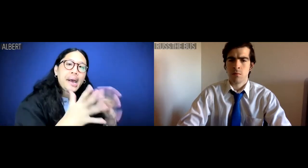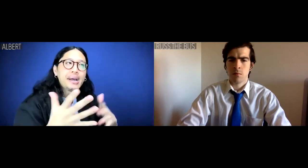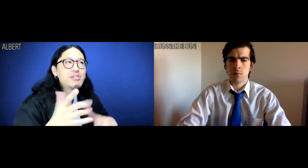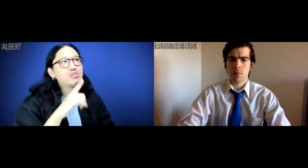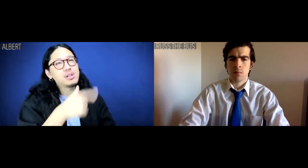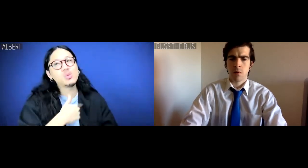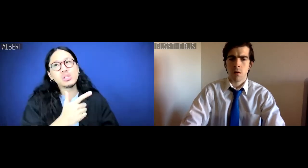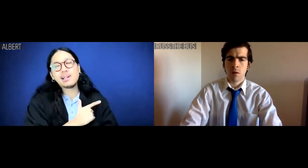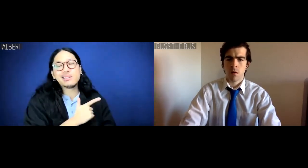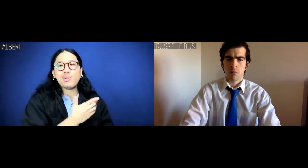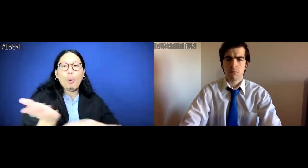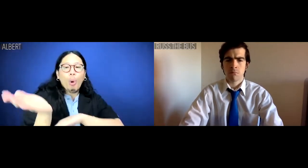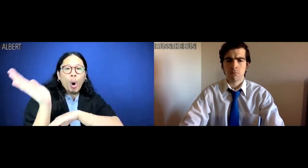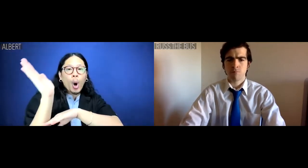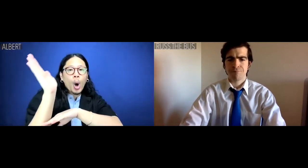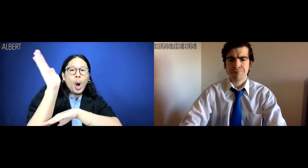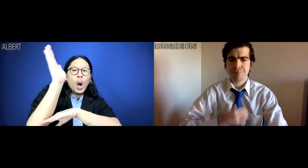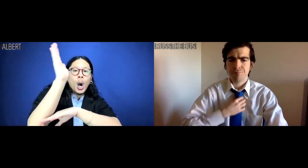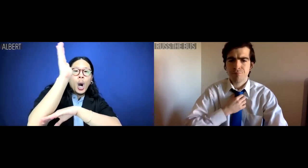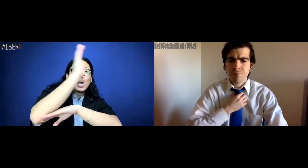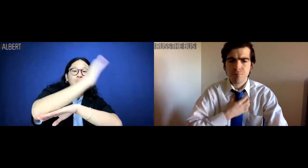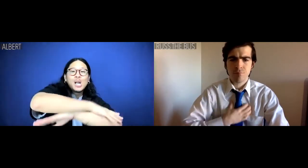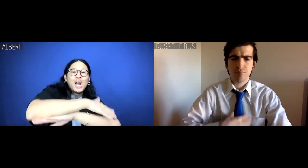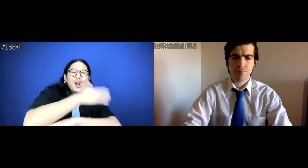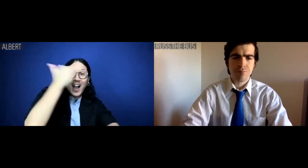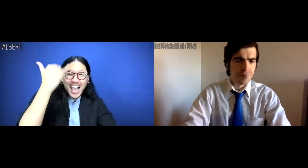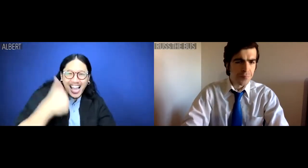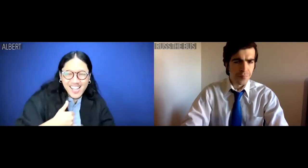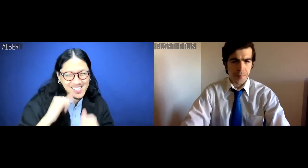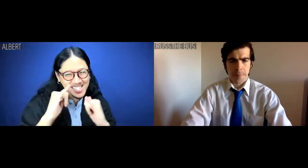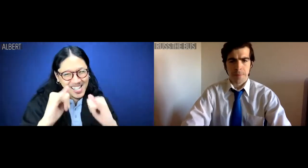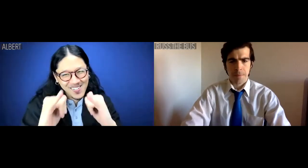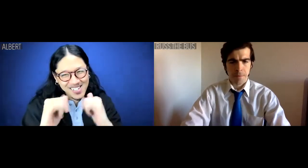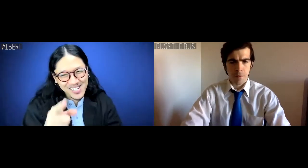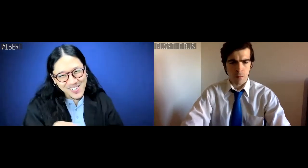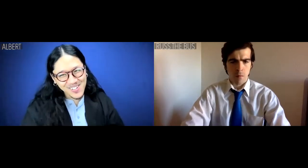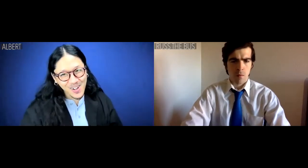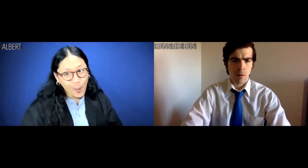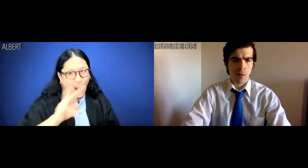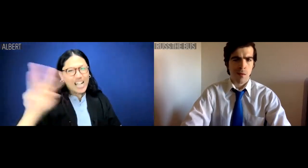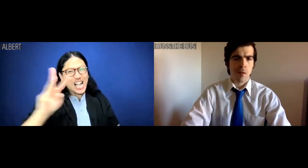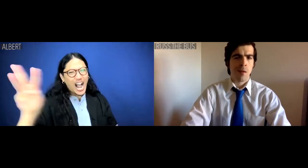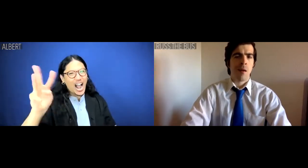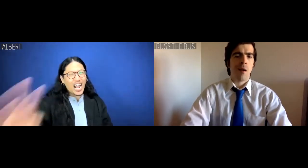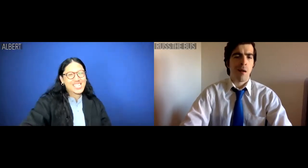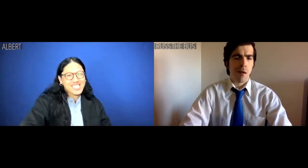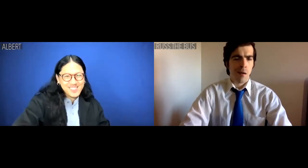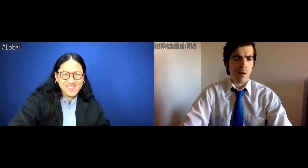I've been actively lazy all day because I'm just as Western as you.